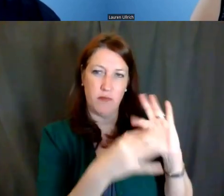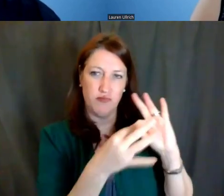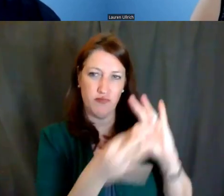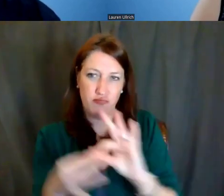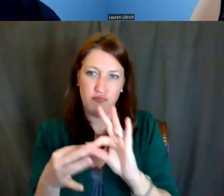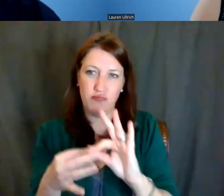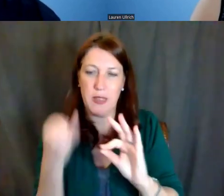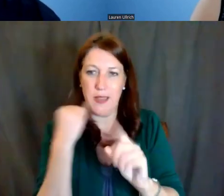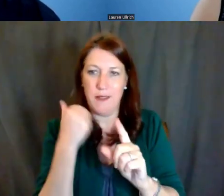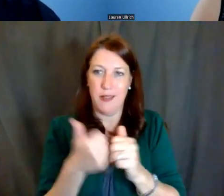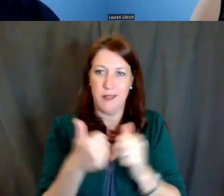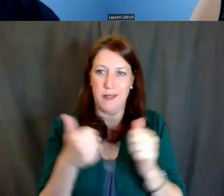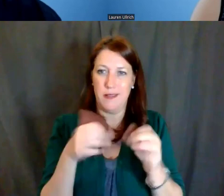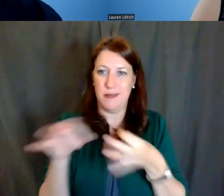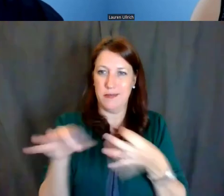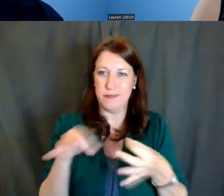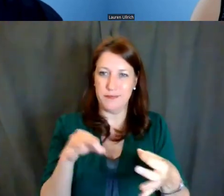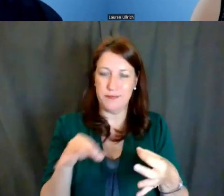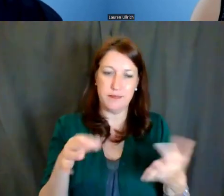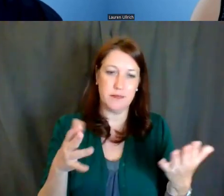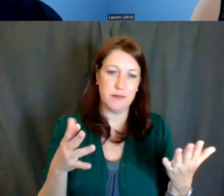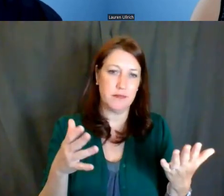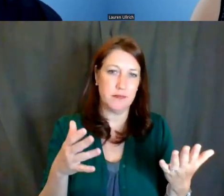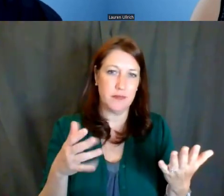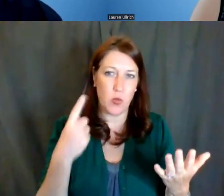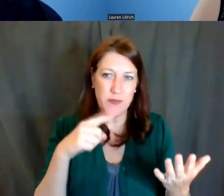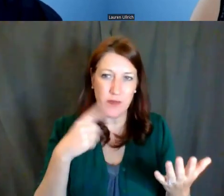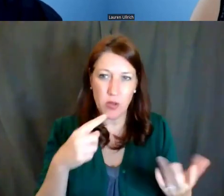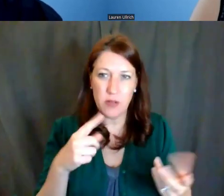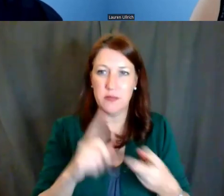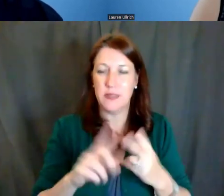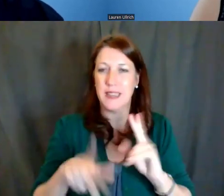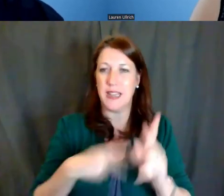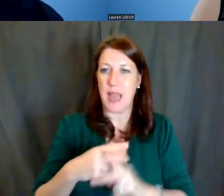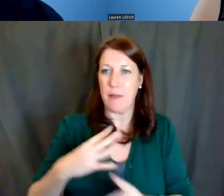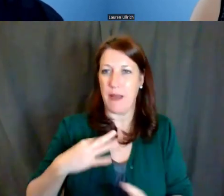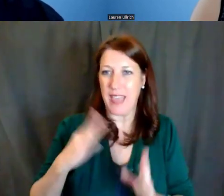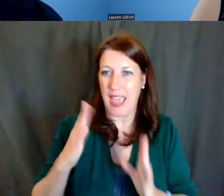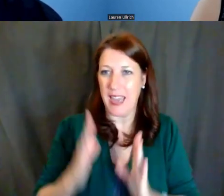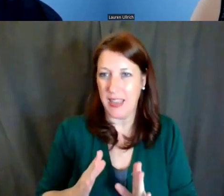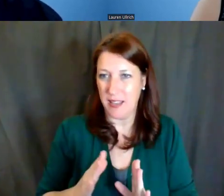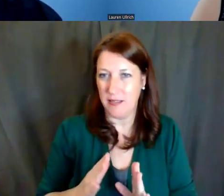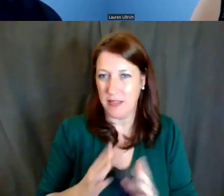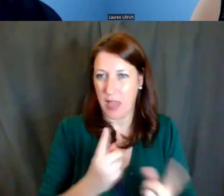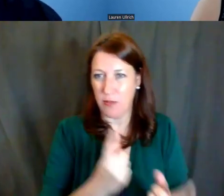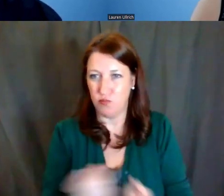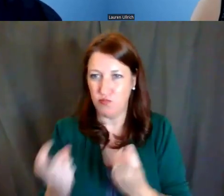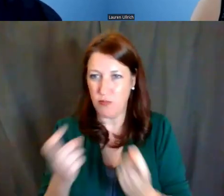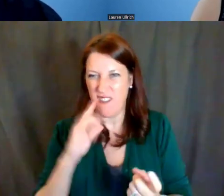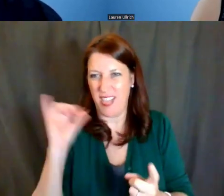what type of candidates that are being solicited for that particular announcement.